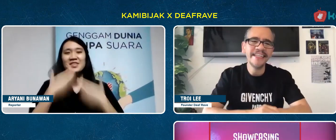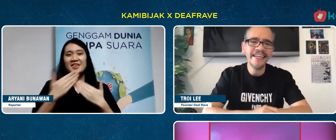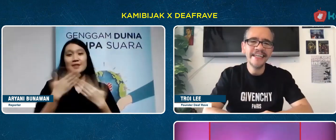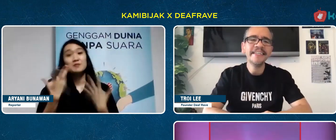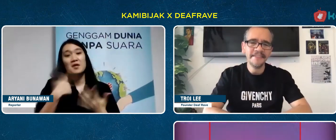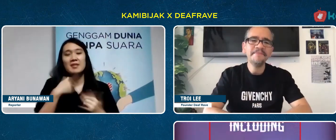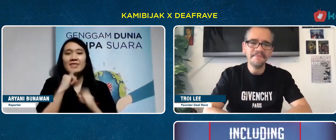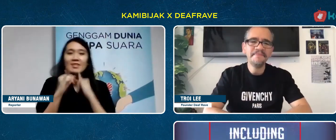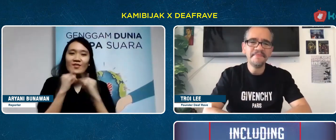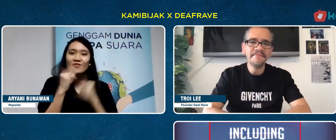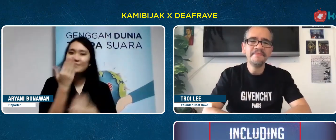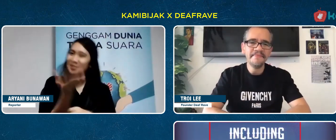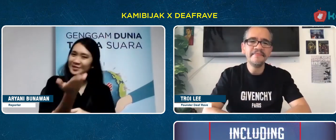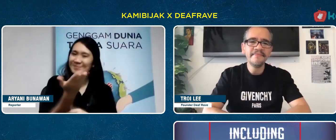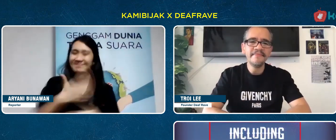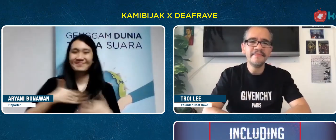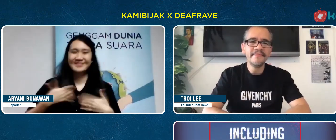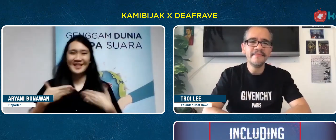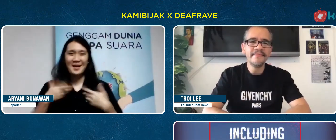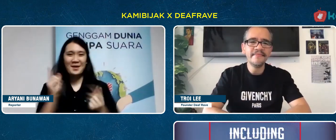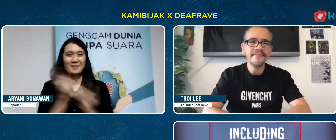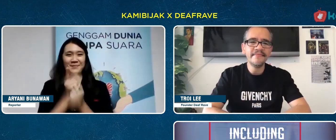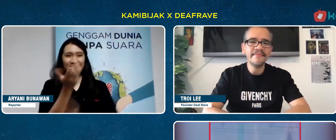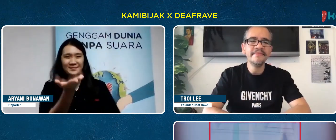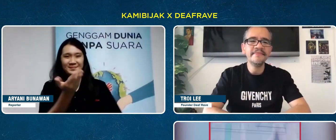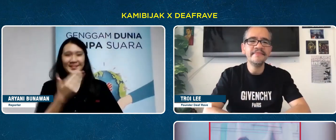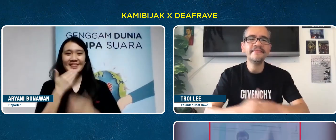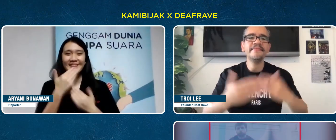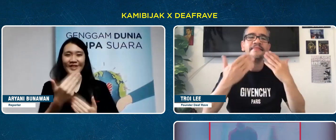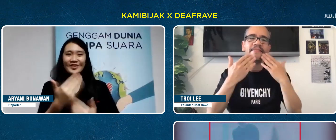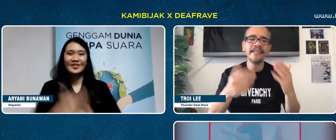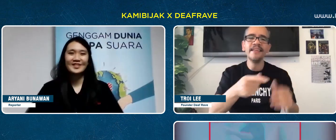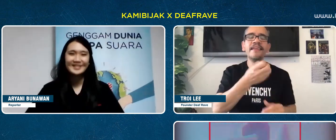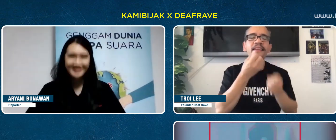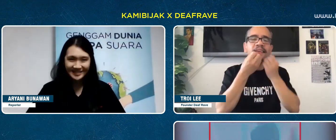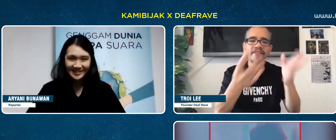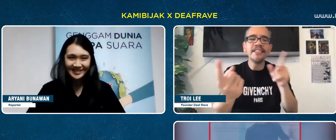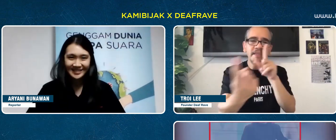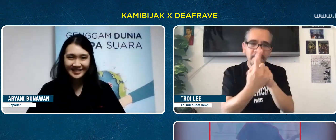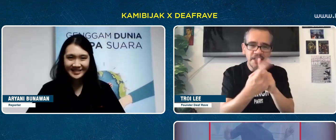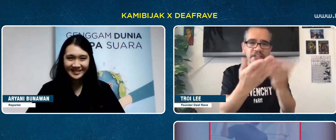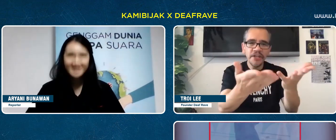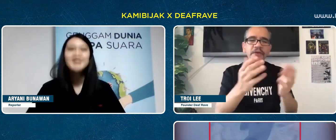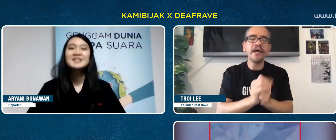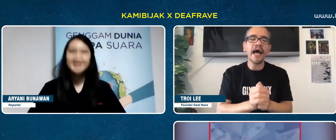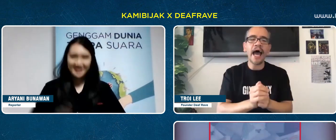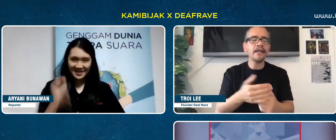I thank you, too, for interviewing you. Nice to meet you. I am also pleased to meet you.